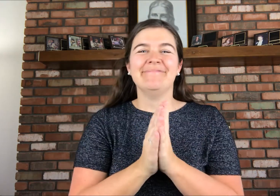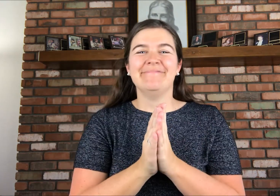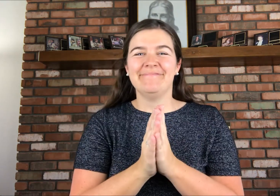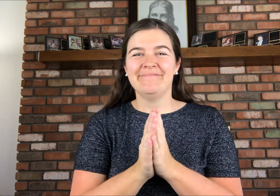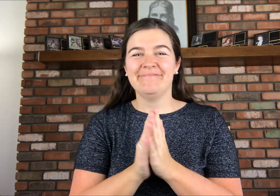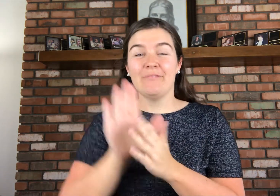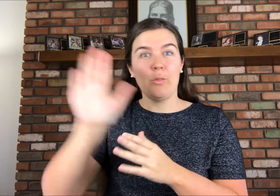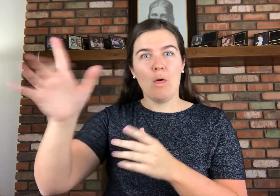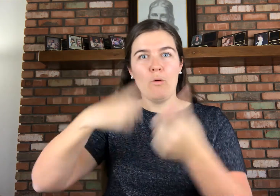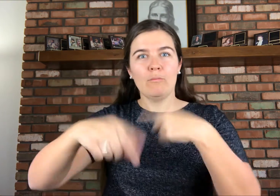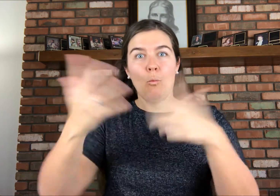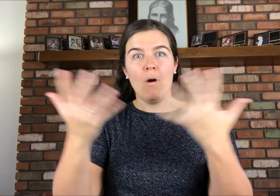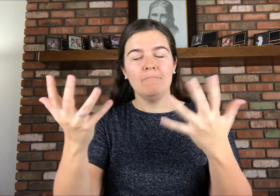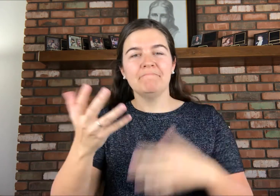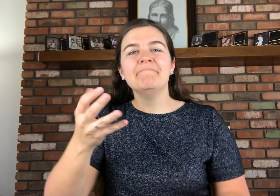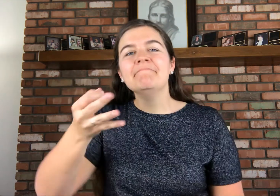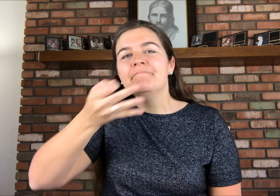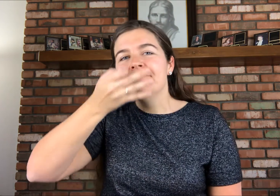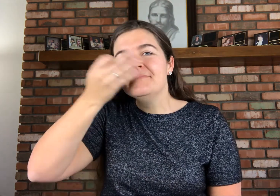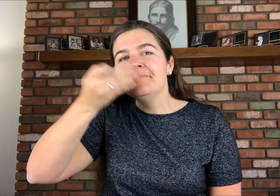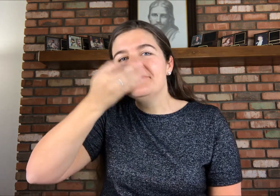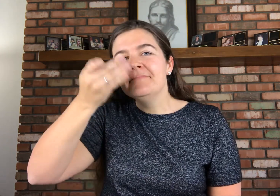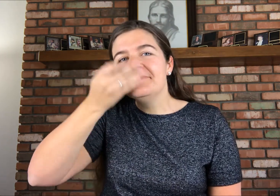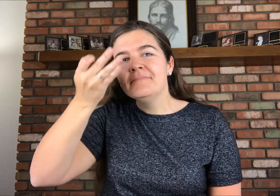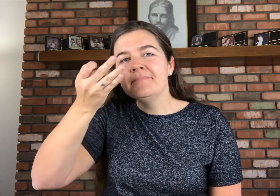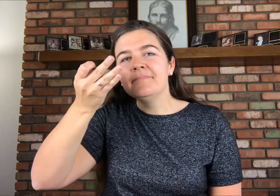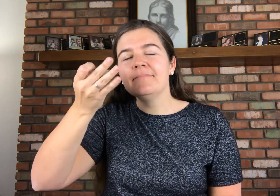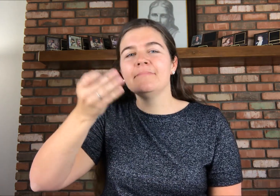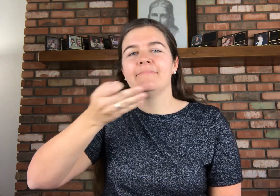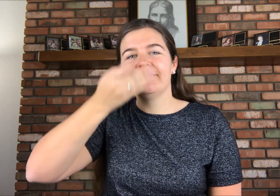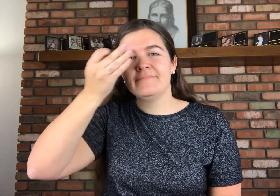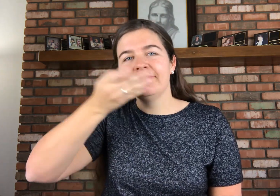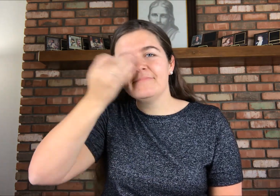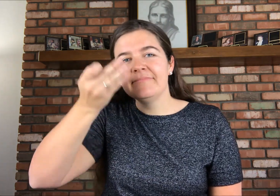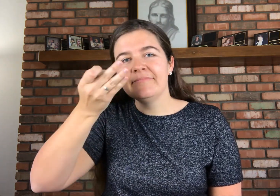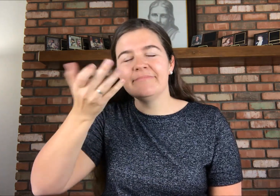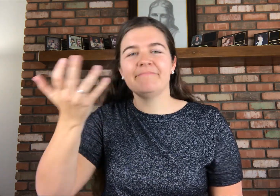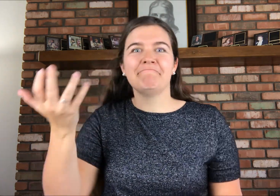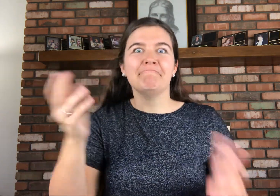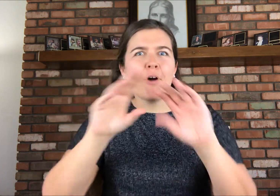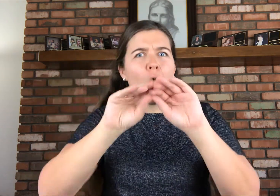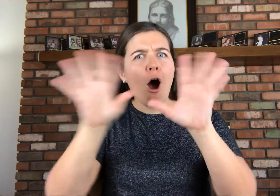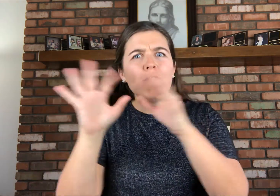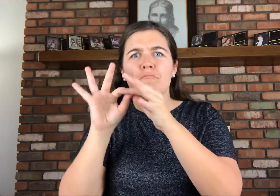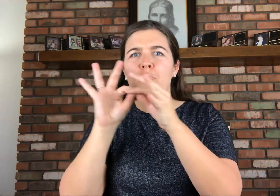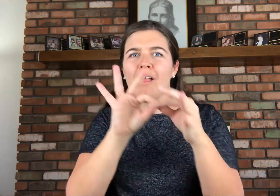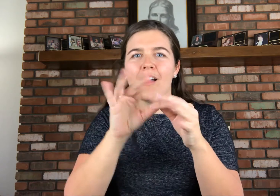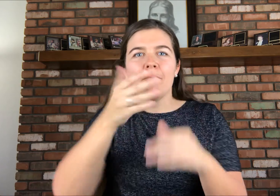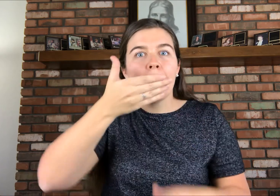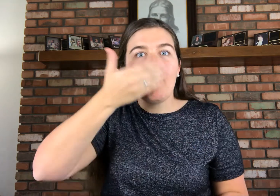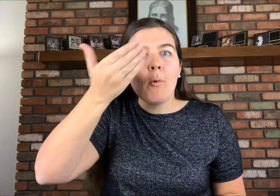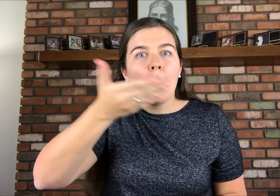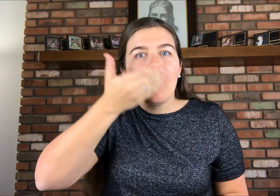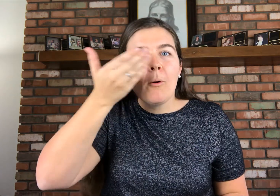Their sign is what? FLOWER Obviously this is related to smell